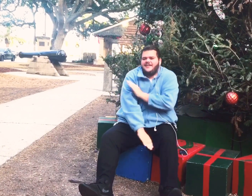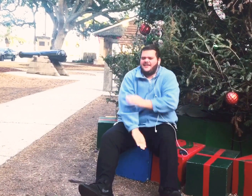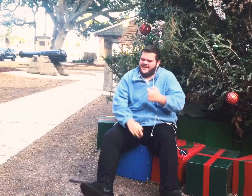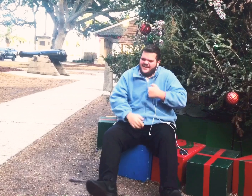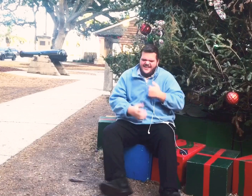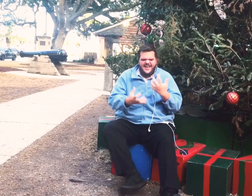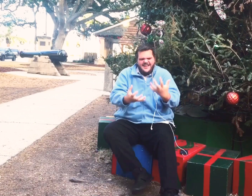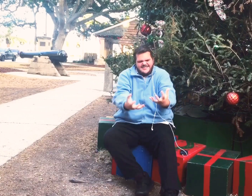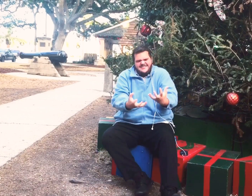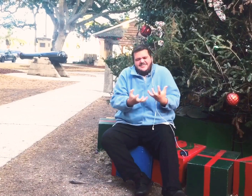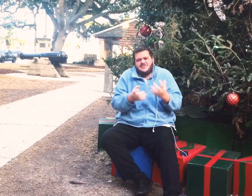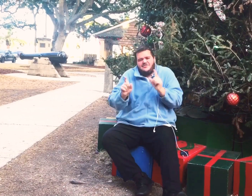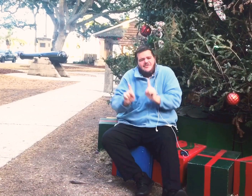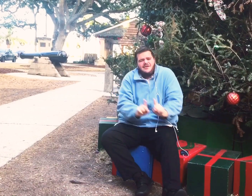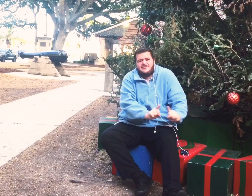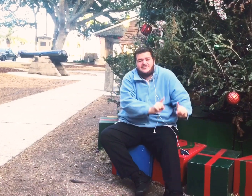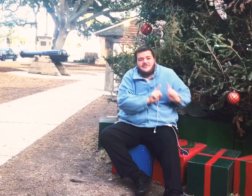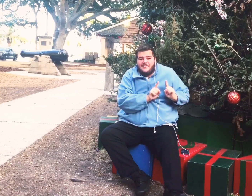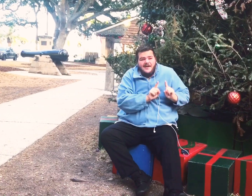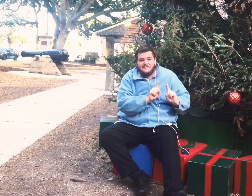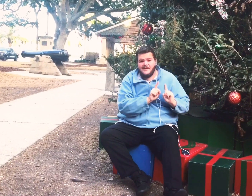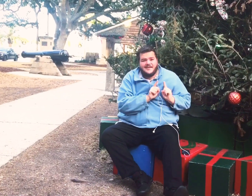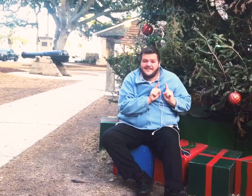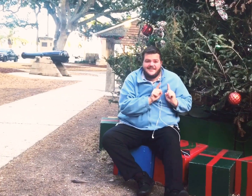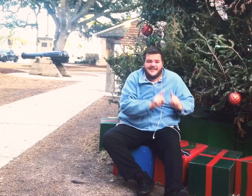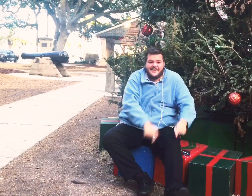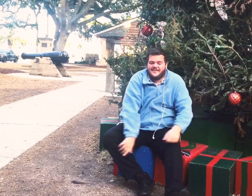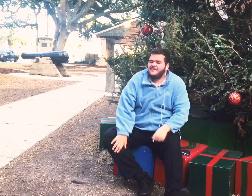and I just want you by my side